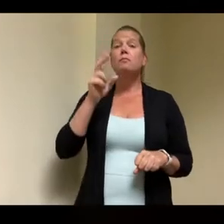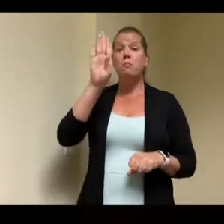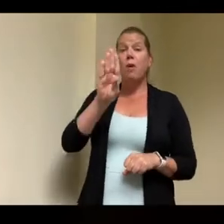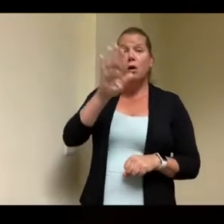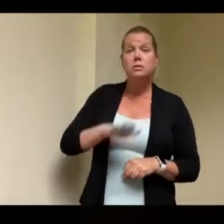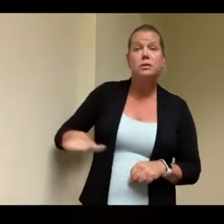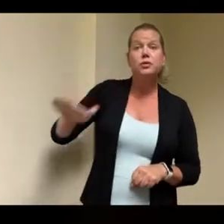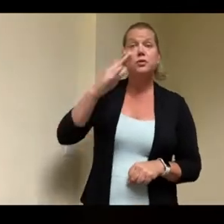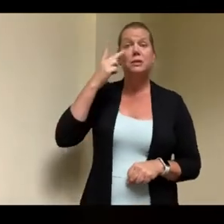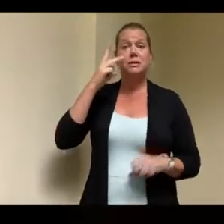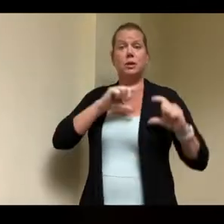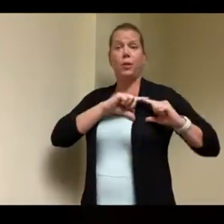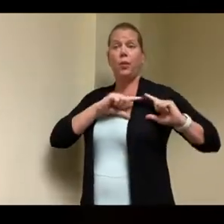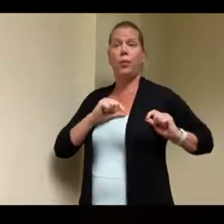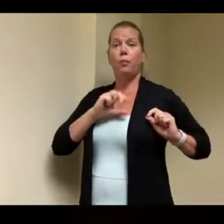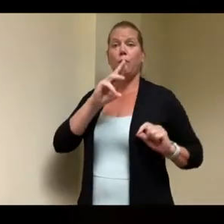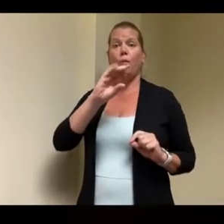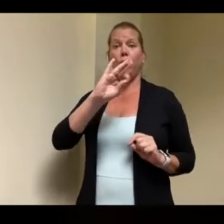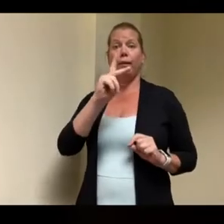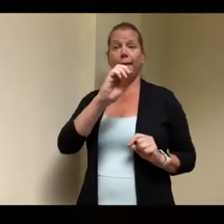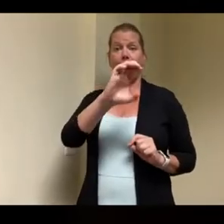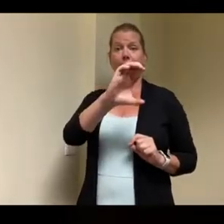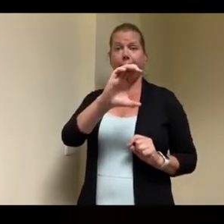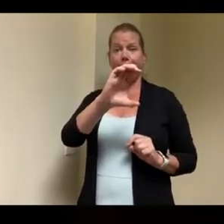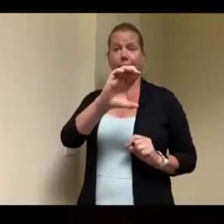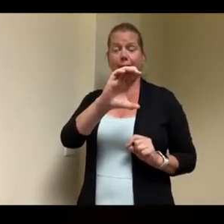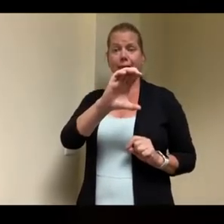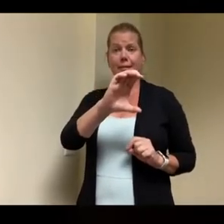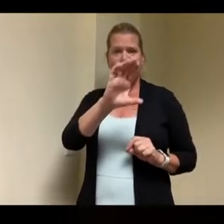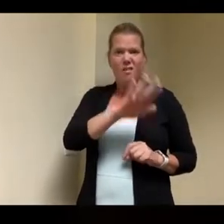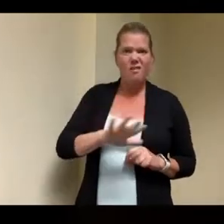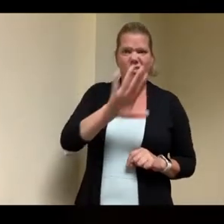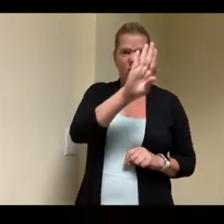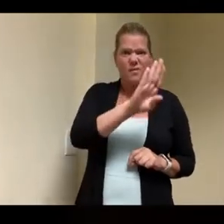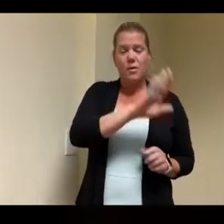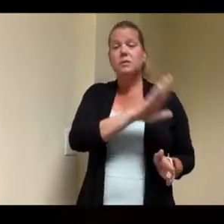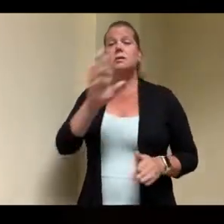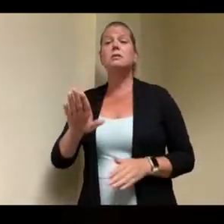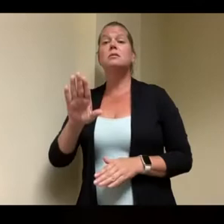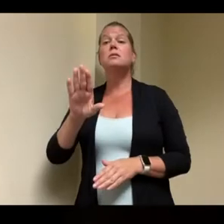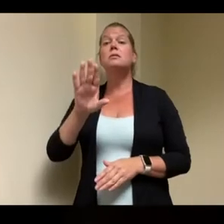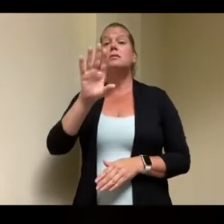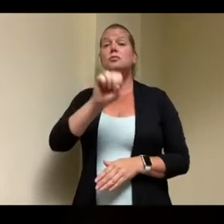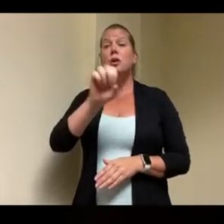employees at the stop and shop where we used to be located um we're the largest